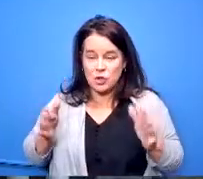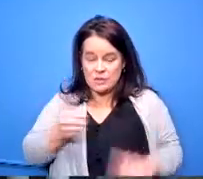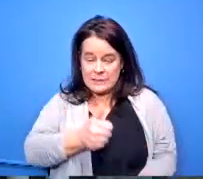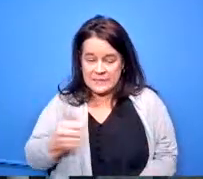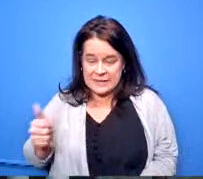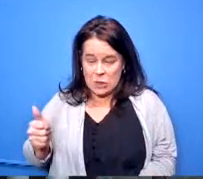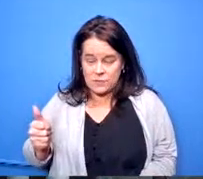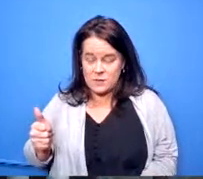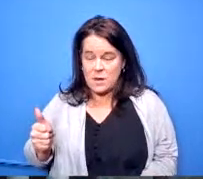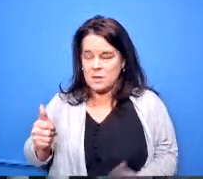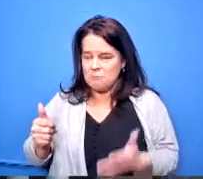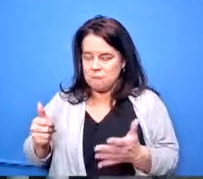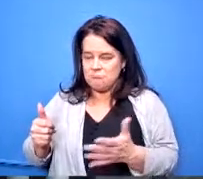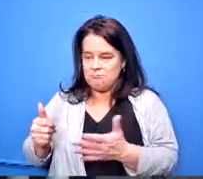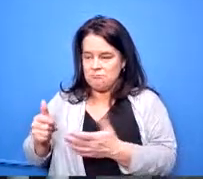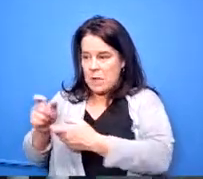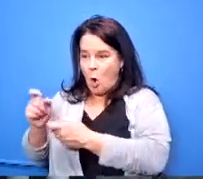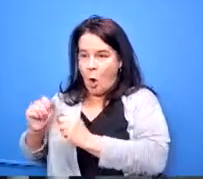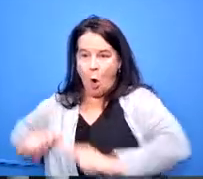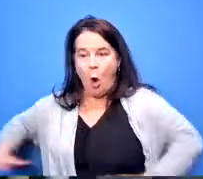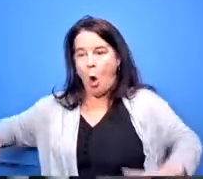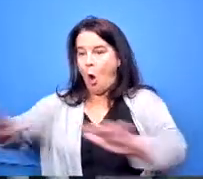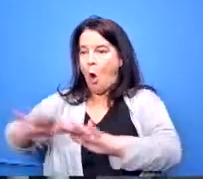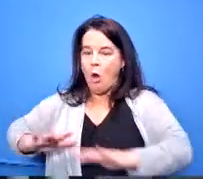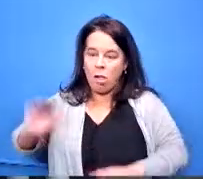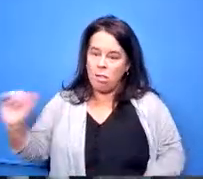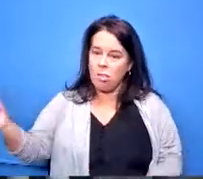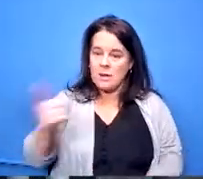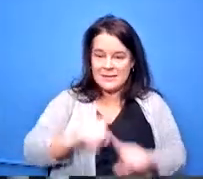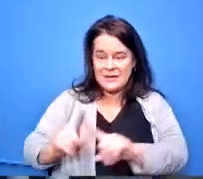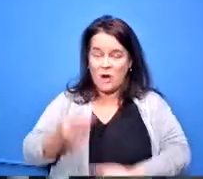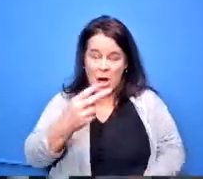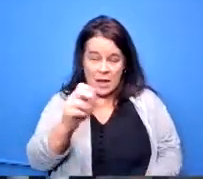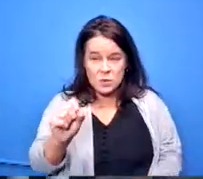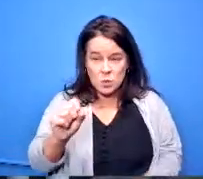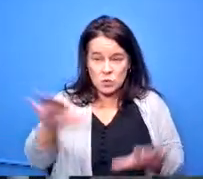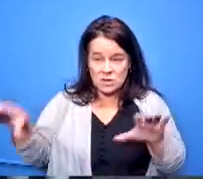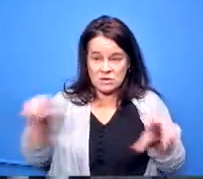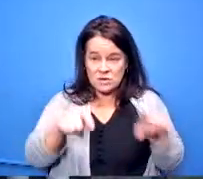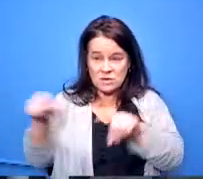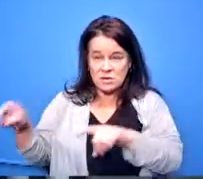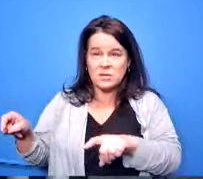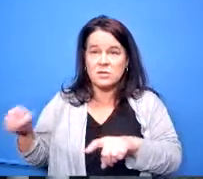schools credentialed where or so we do have a teacher in every building thank you so much